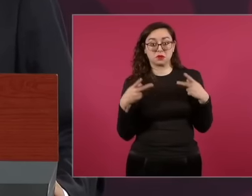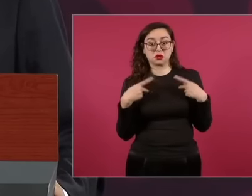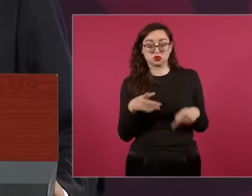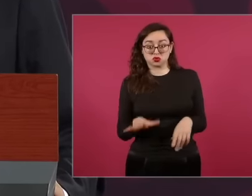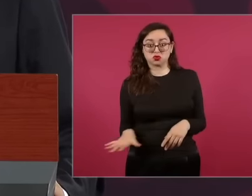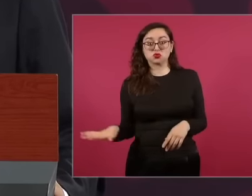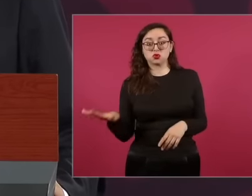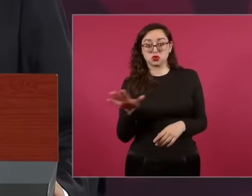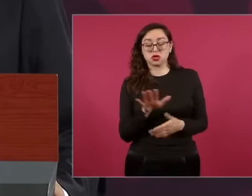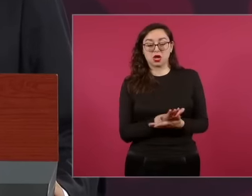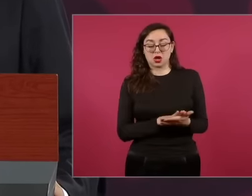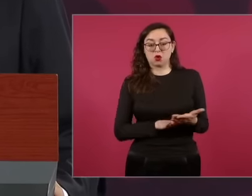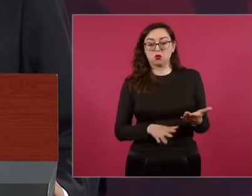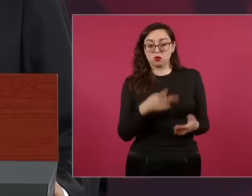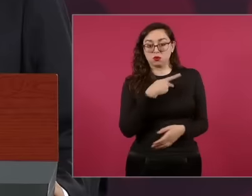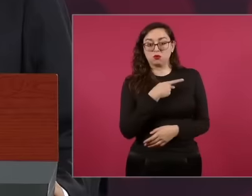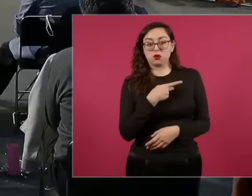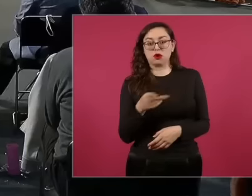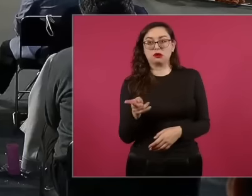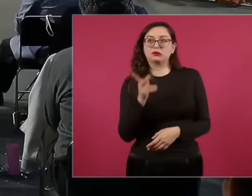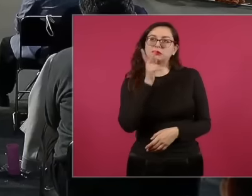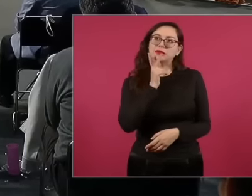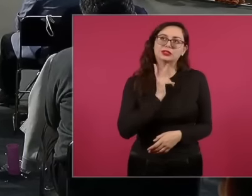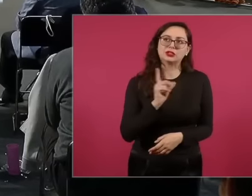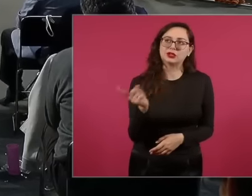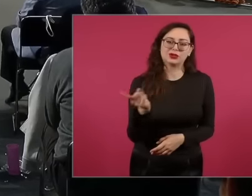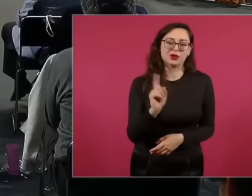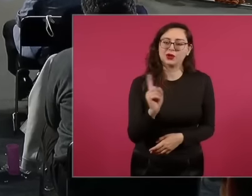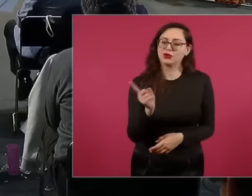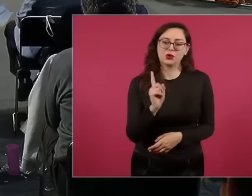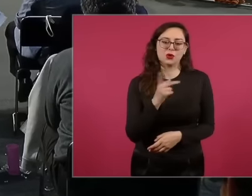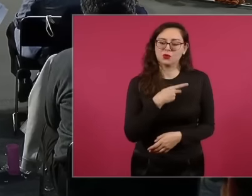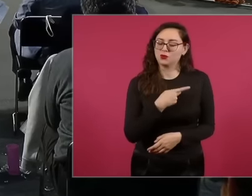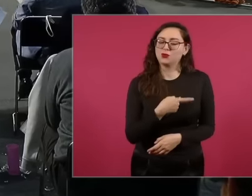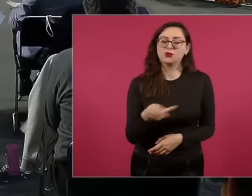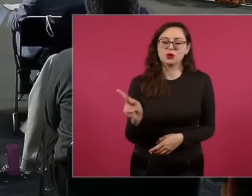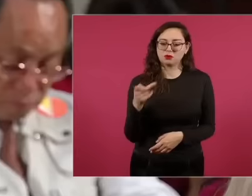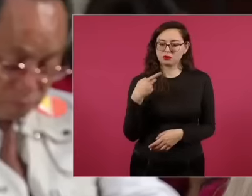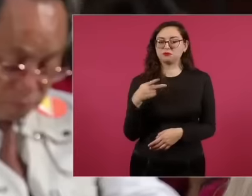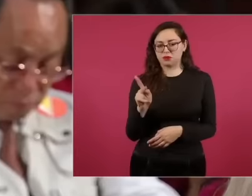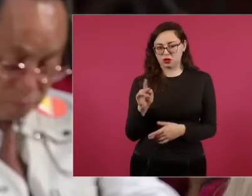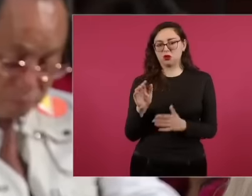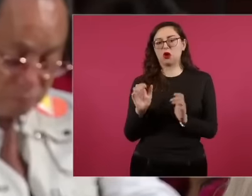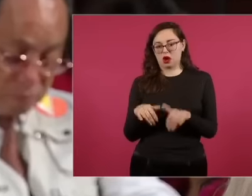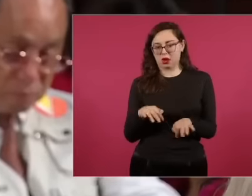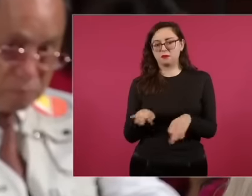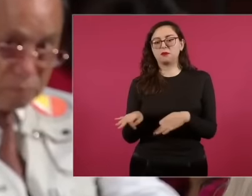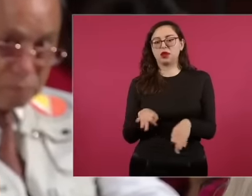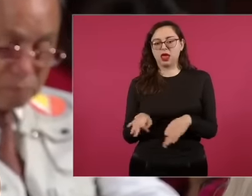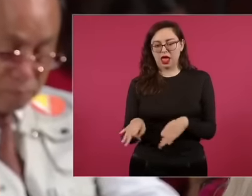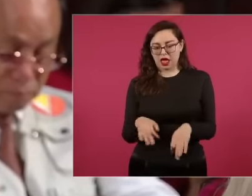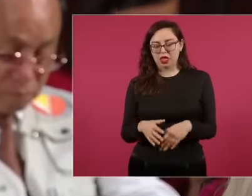no, the oil workers are not so poor but but Well, they are employees that these workers are